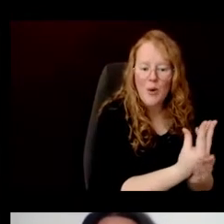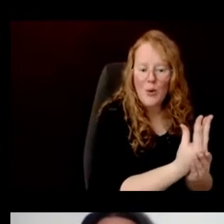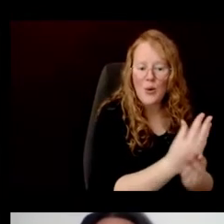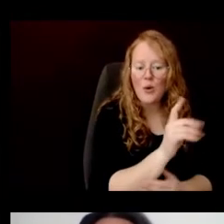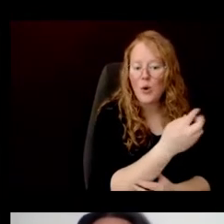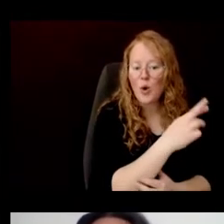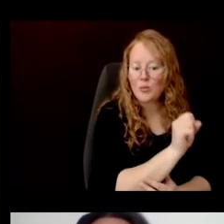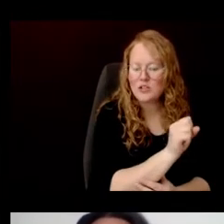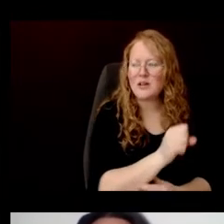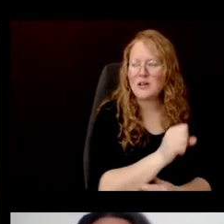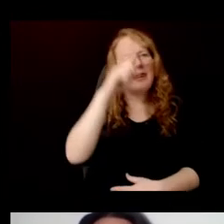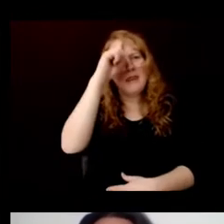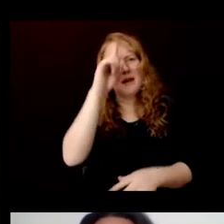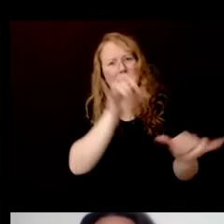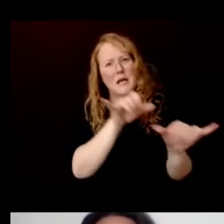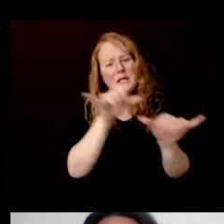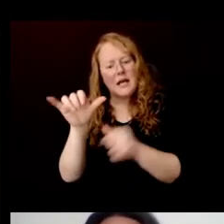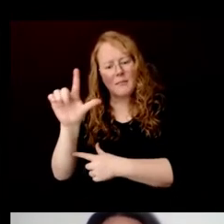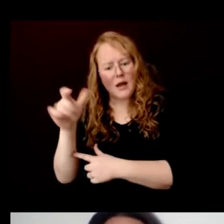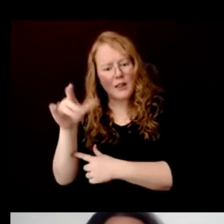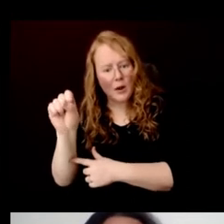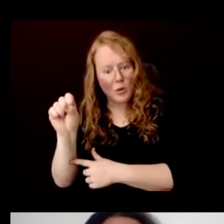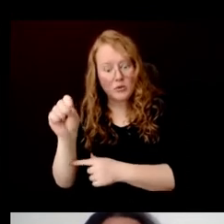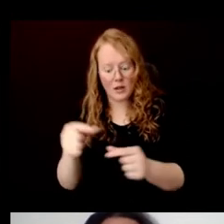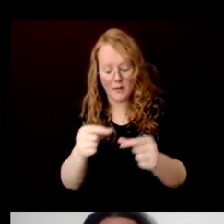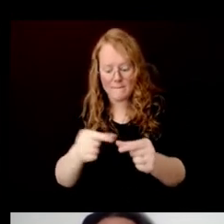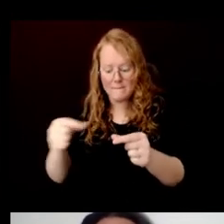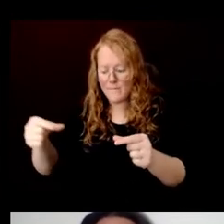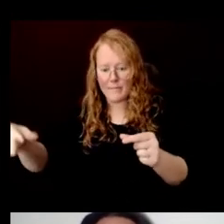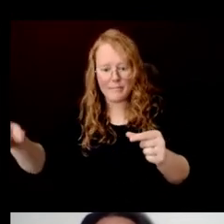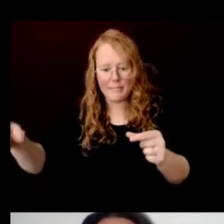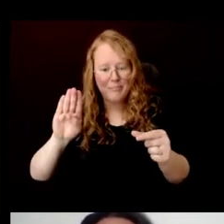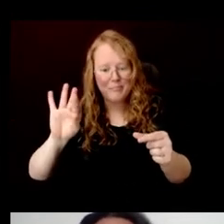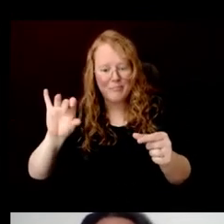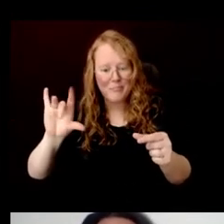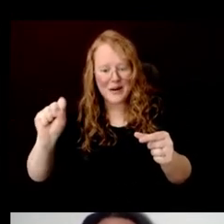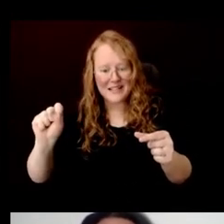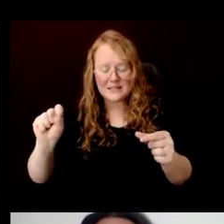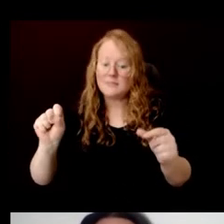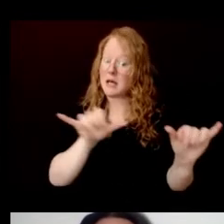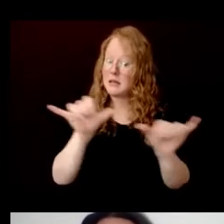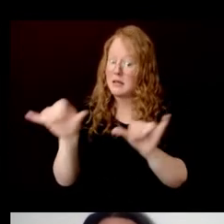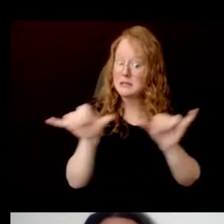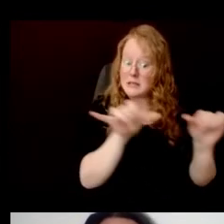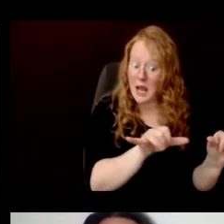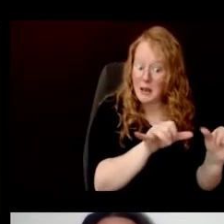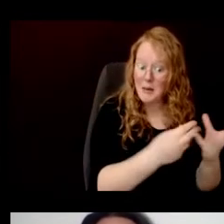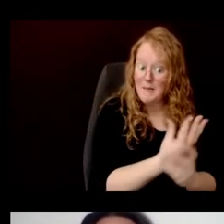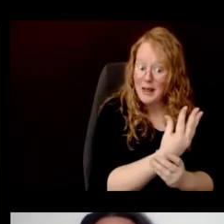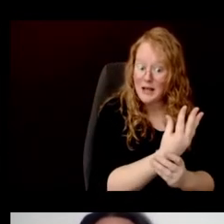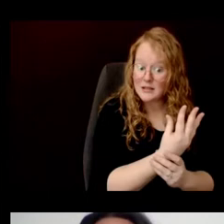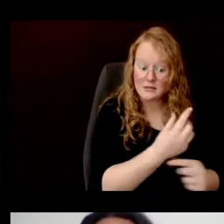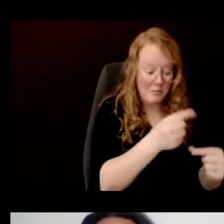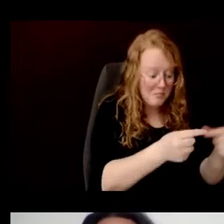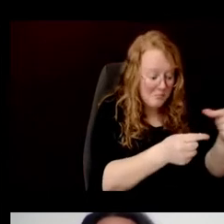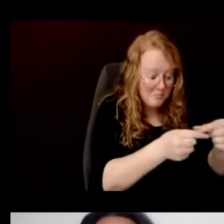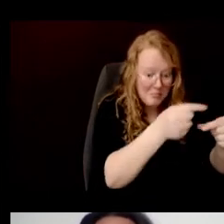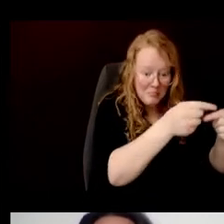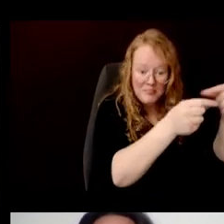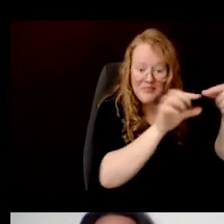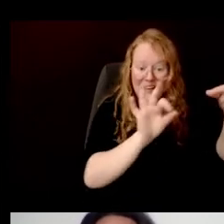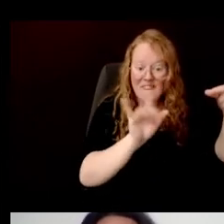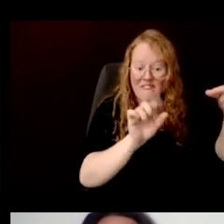Legos are composed of small bricks, and in the same way, plants are composed of fibers made out of cellulous.